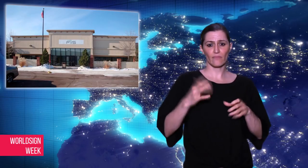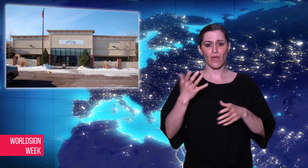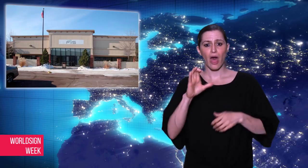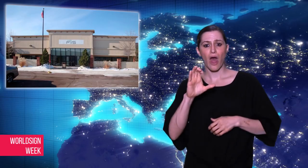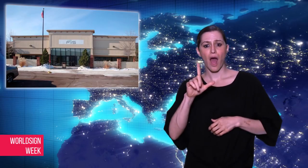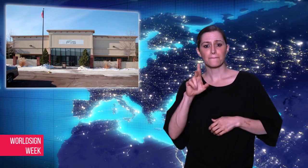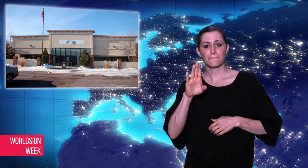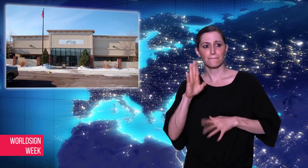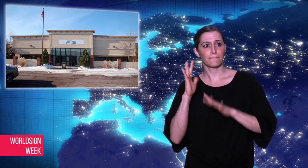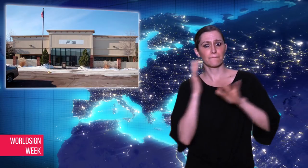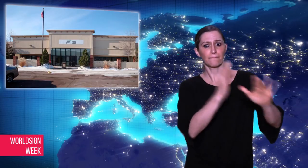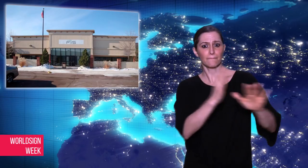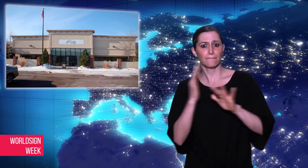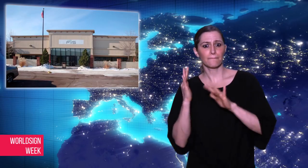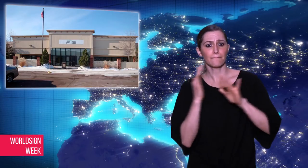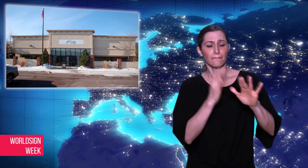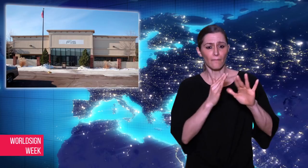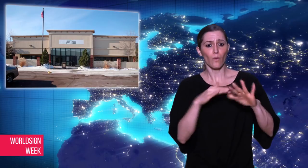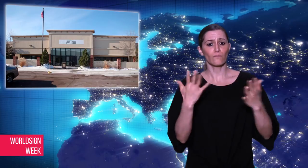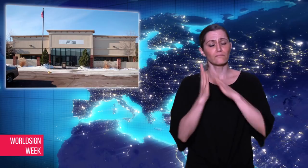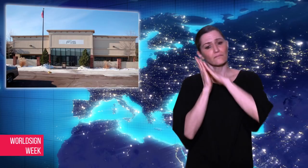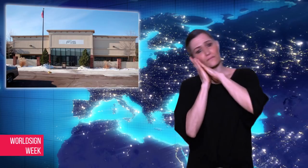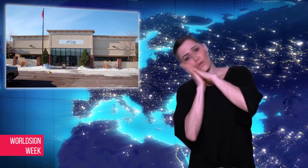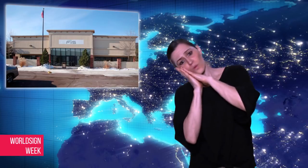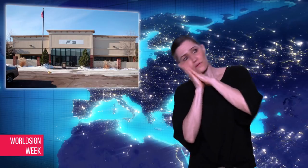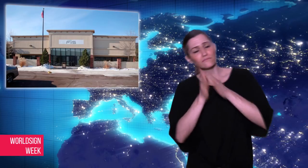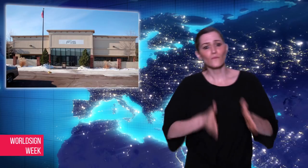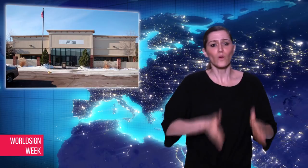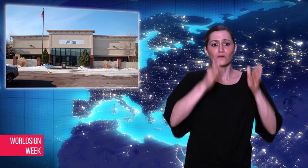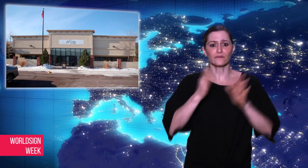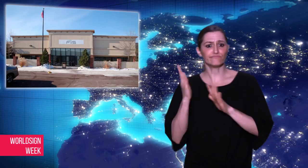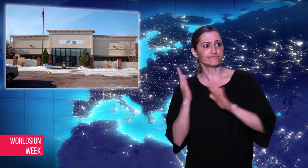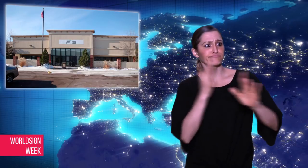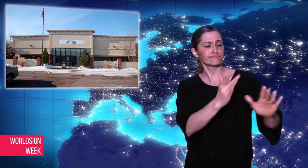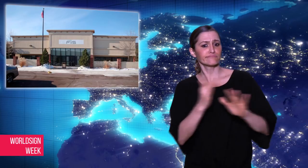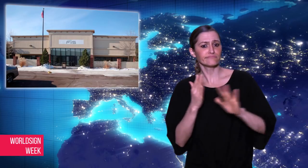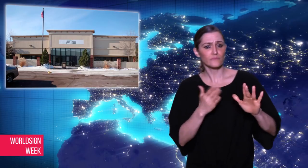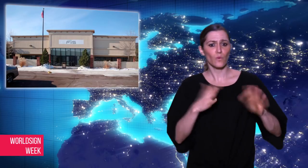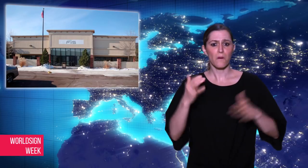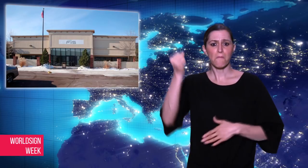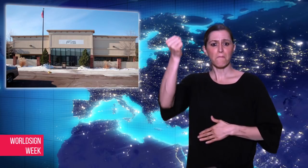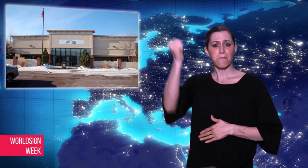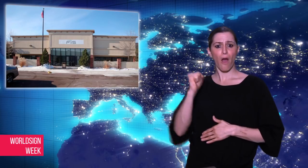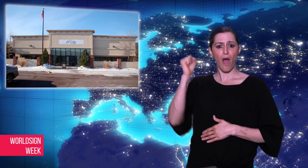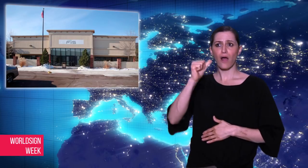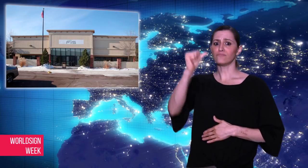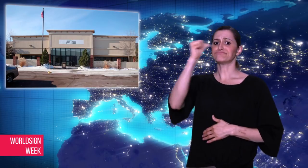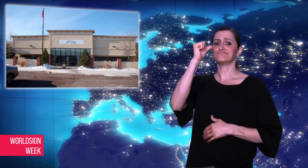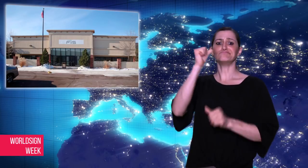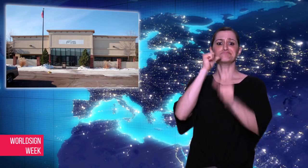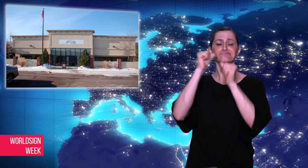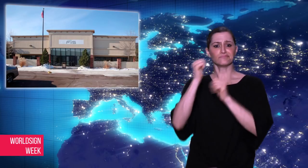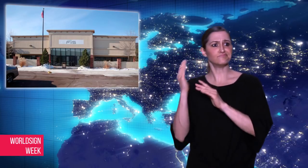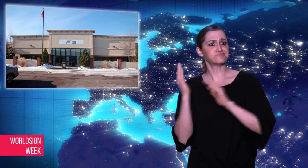near a strip club, motels and bars.